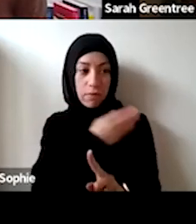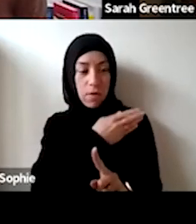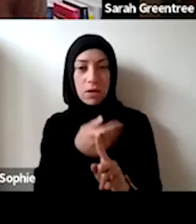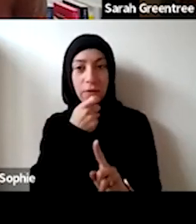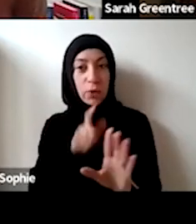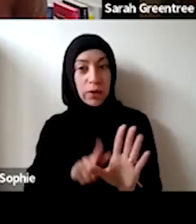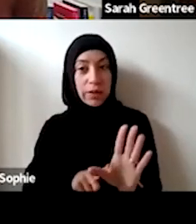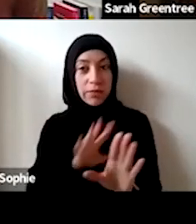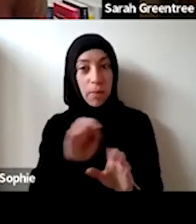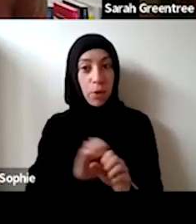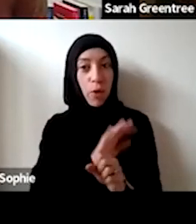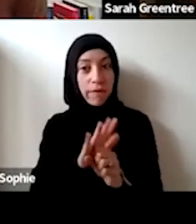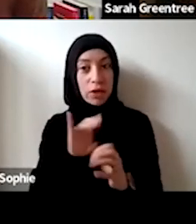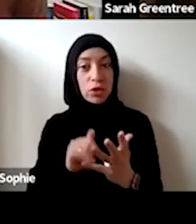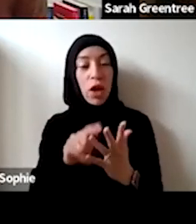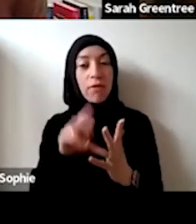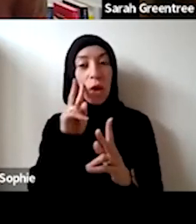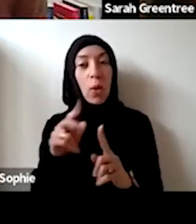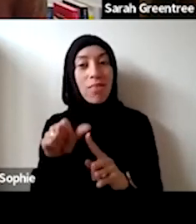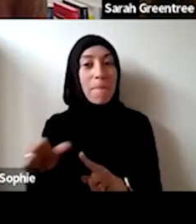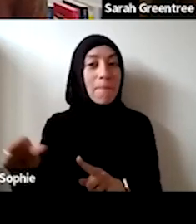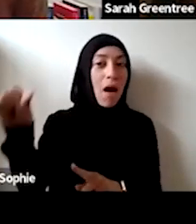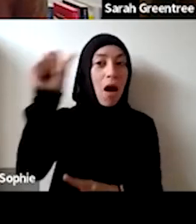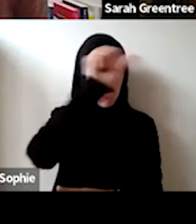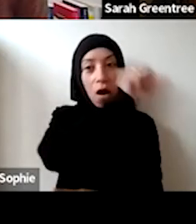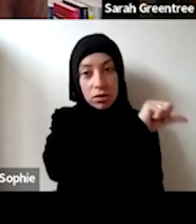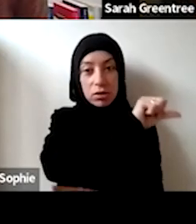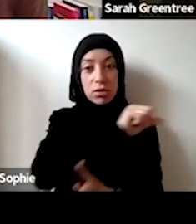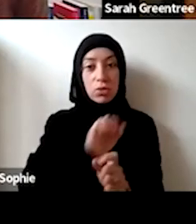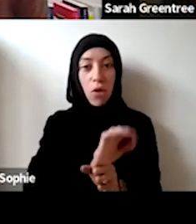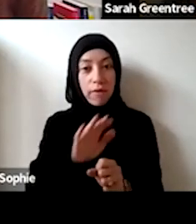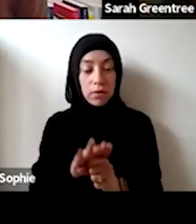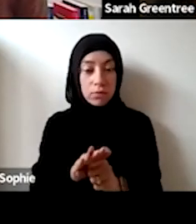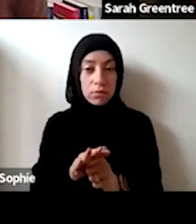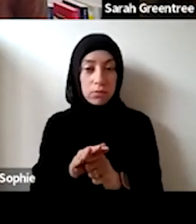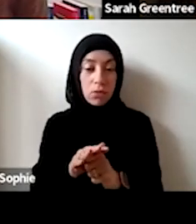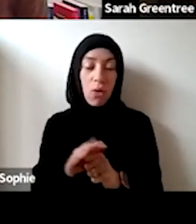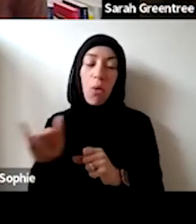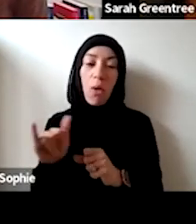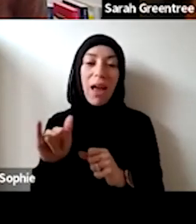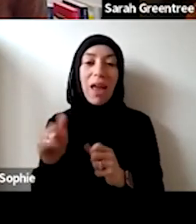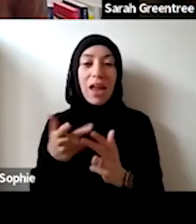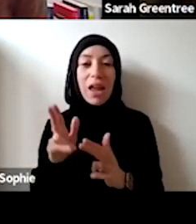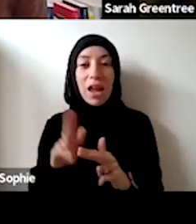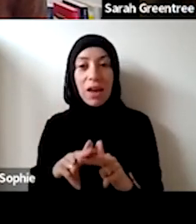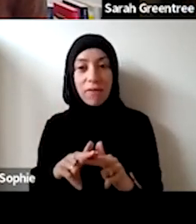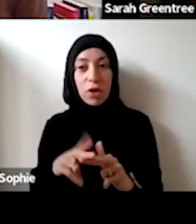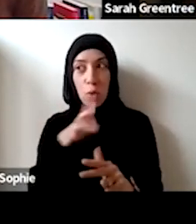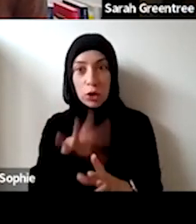back to some of the previous answers, regarding whether or not you included a sort of narrative